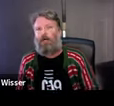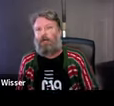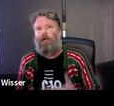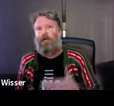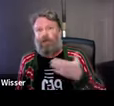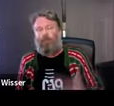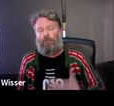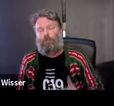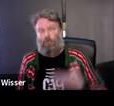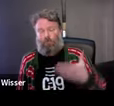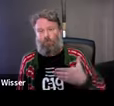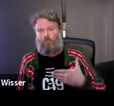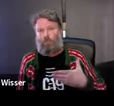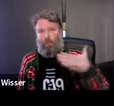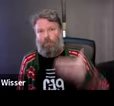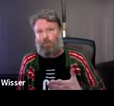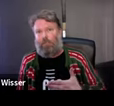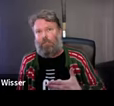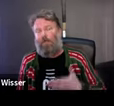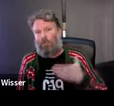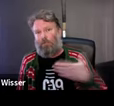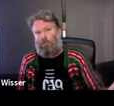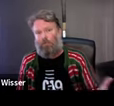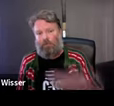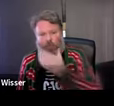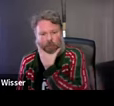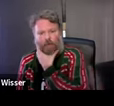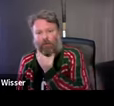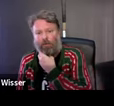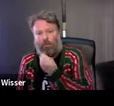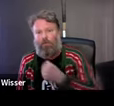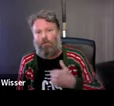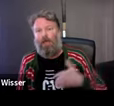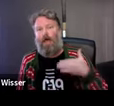know first was - the original desire was to have an art show. Then really